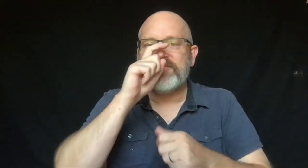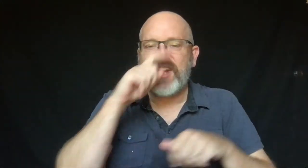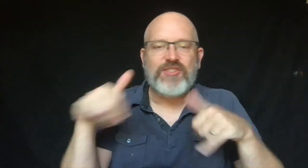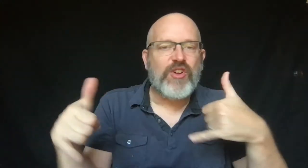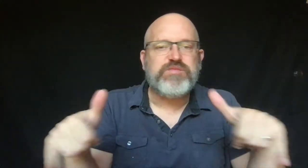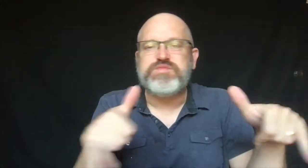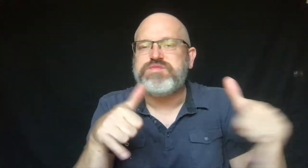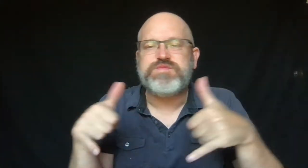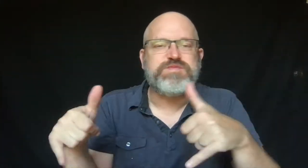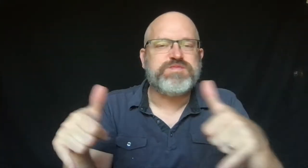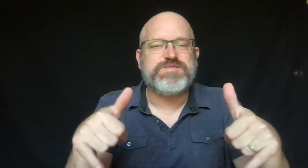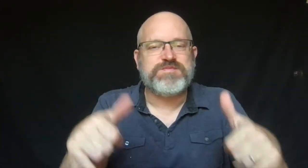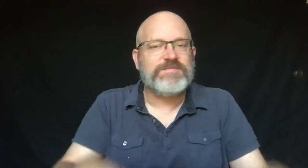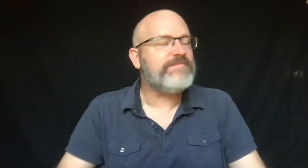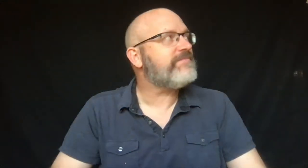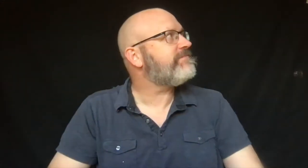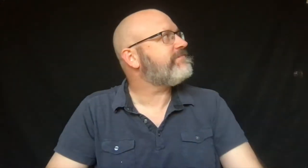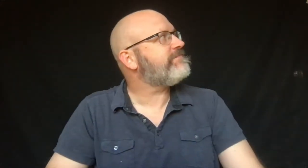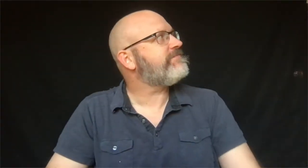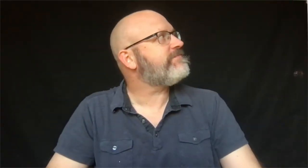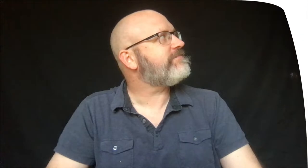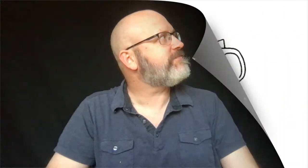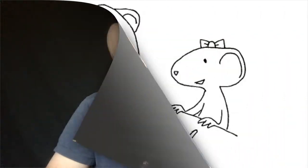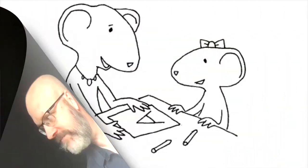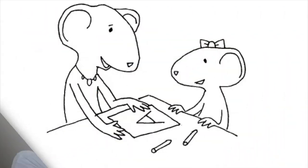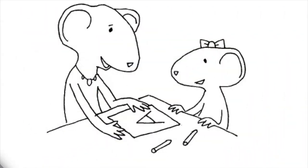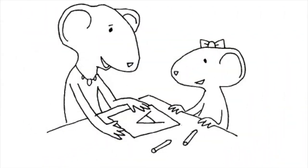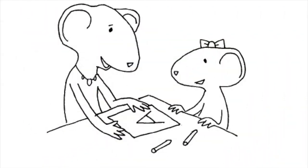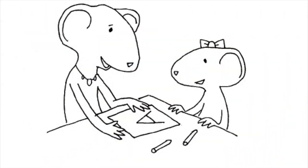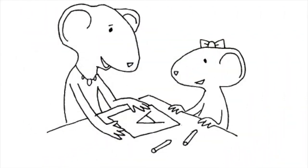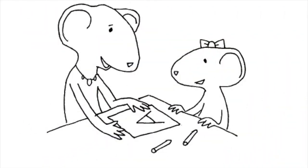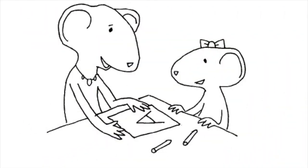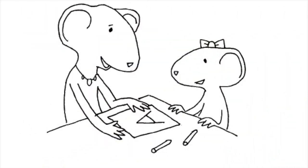and she played school with her dolls.